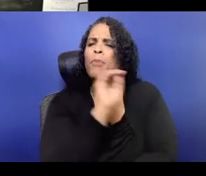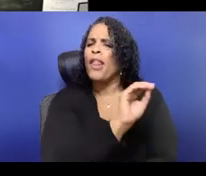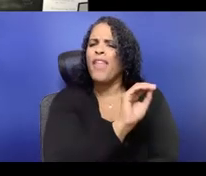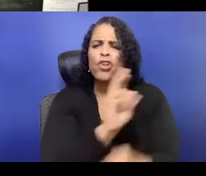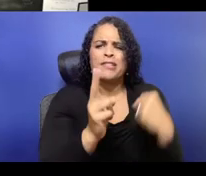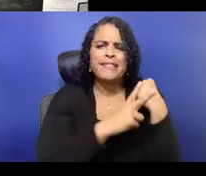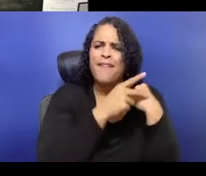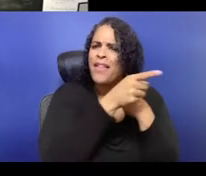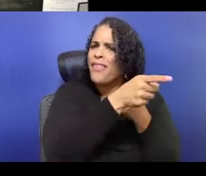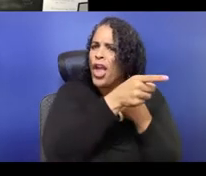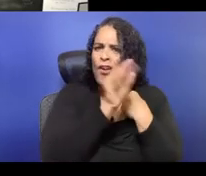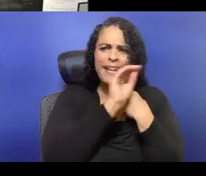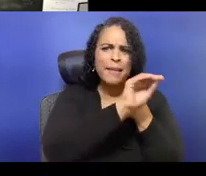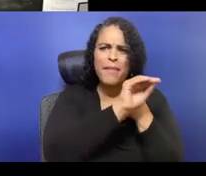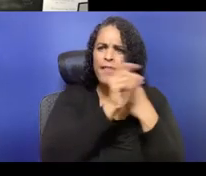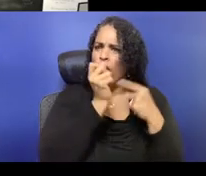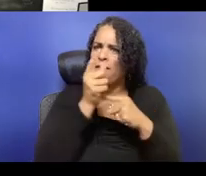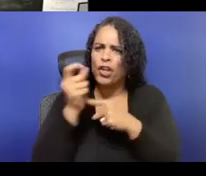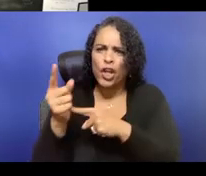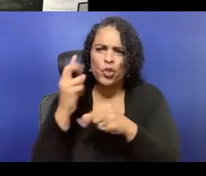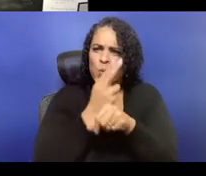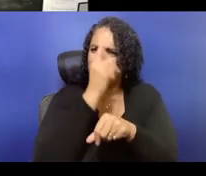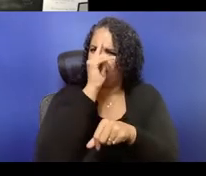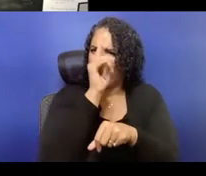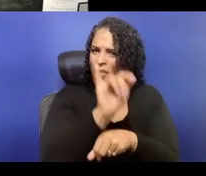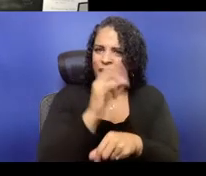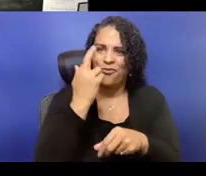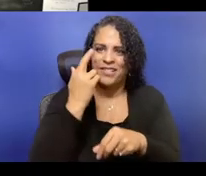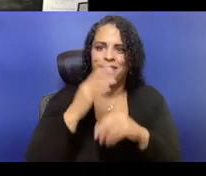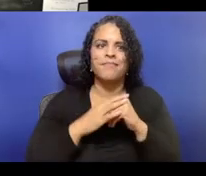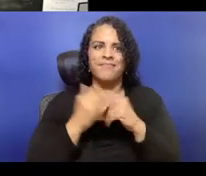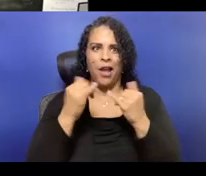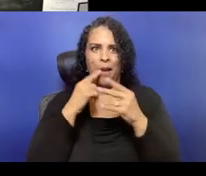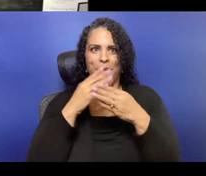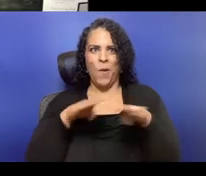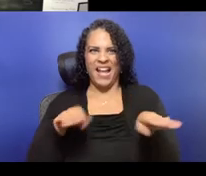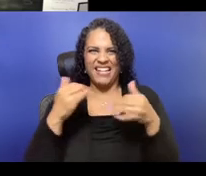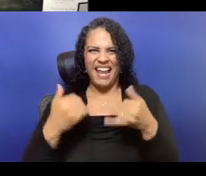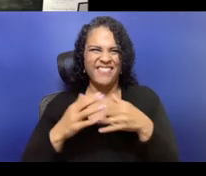and it isn't handed down from on high, and then, you know, even after that publish